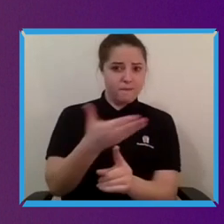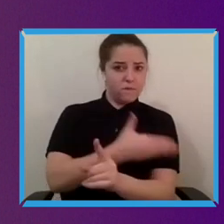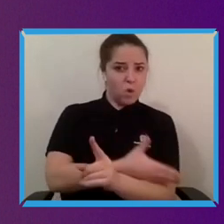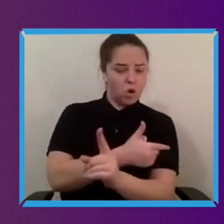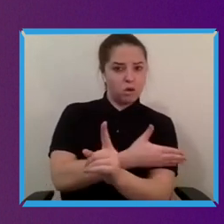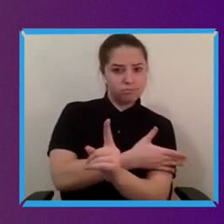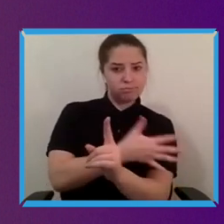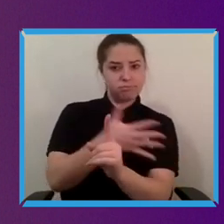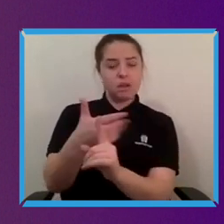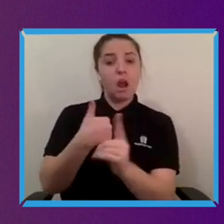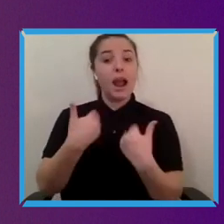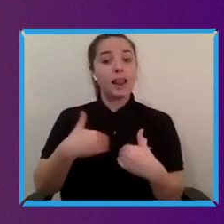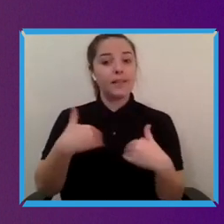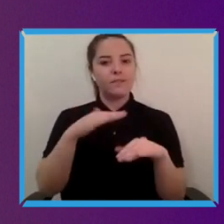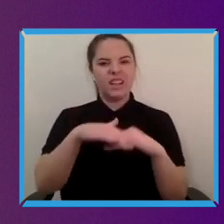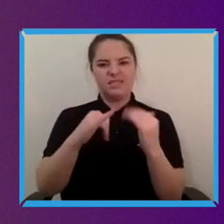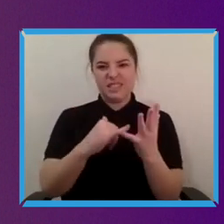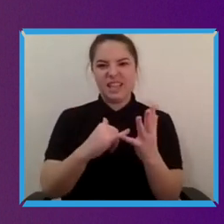in living in in America and California is just